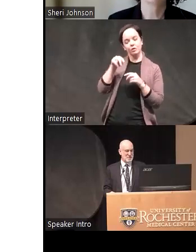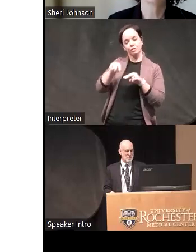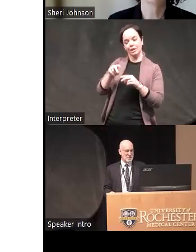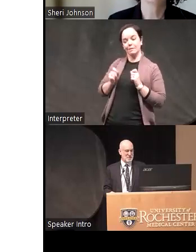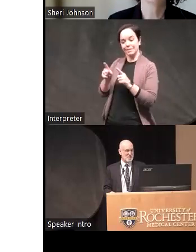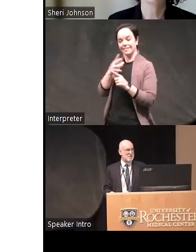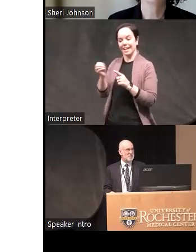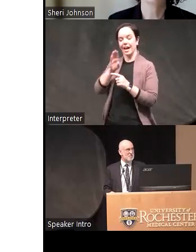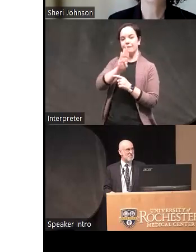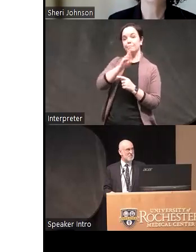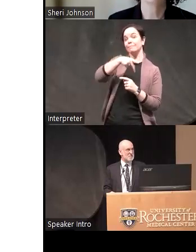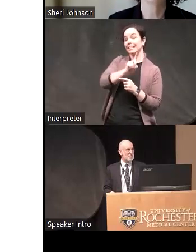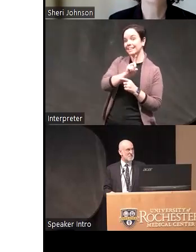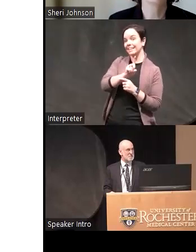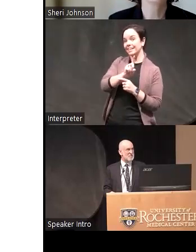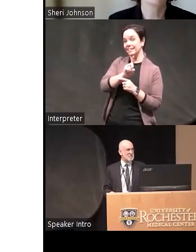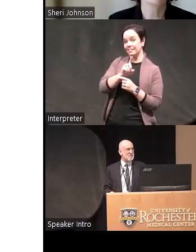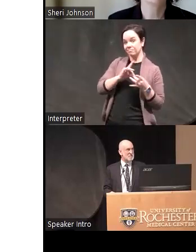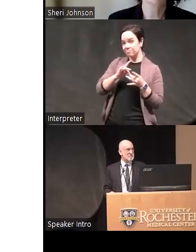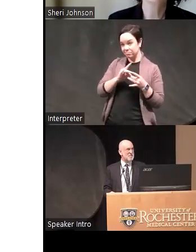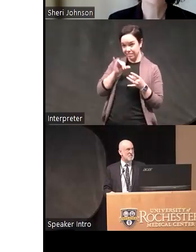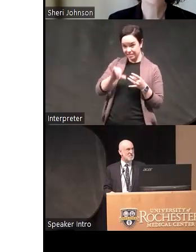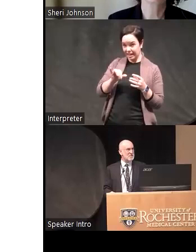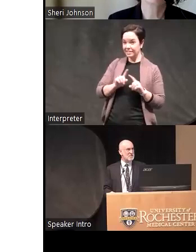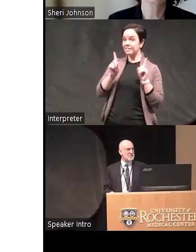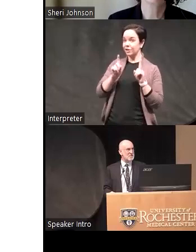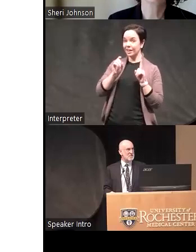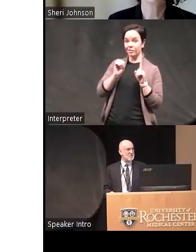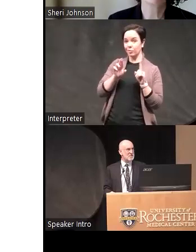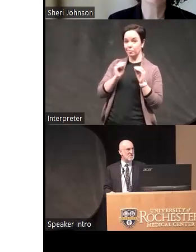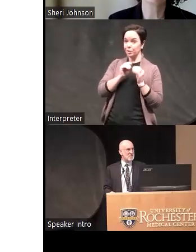that may be different or similar to the other kind of specific disorders you mentioned yeah